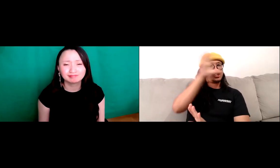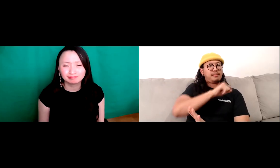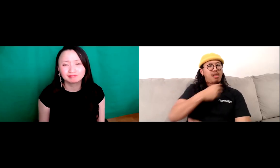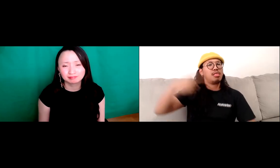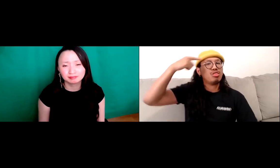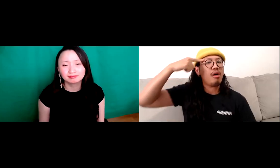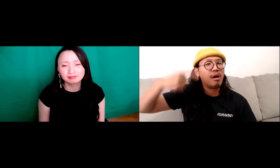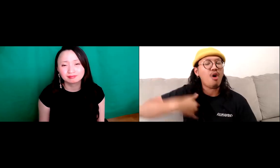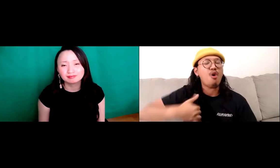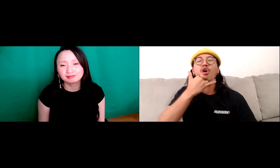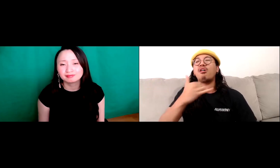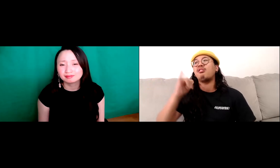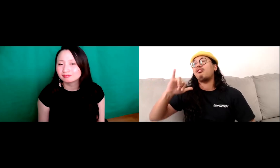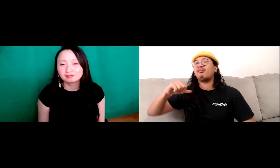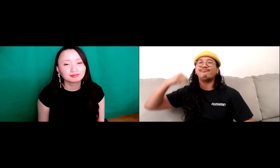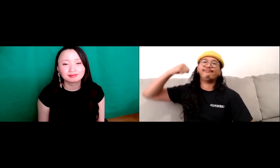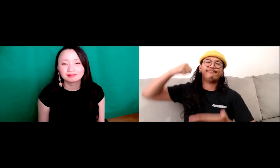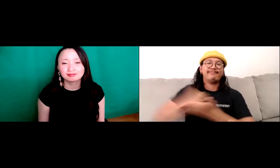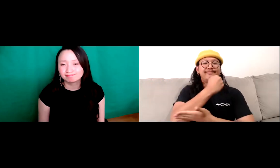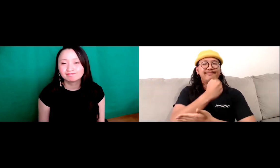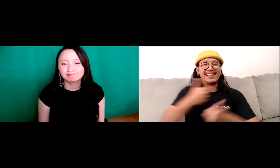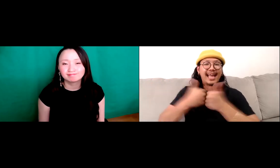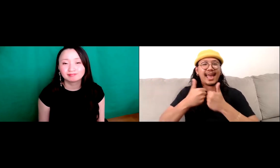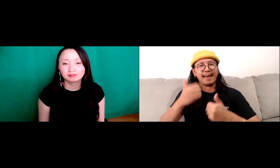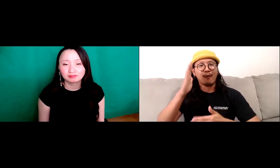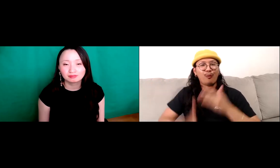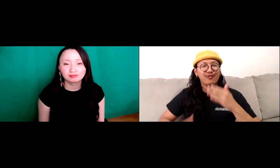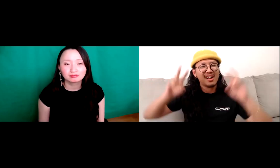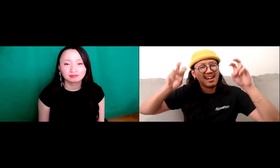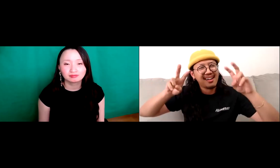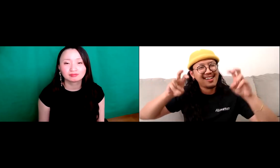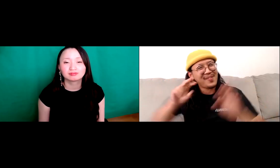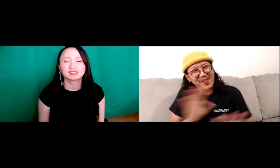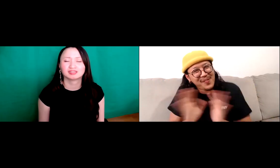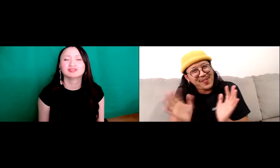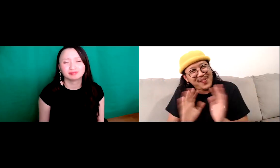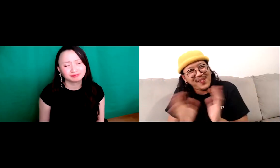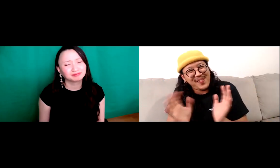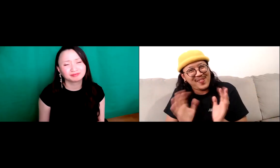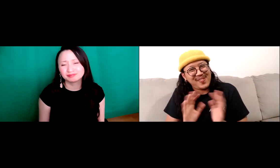that cross the line, but they already had these assumptions made about me. And they, it was like a game for them they're